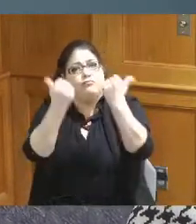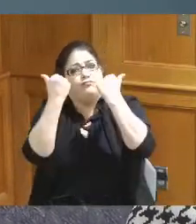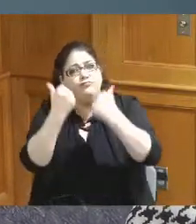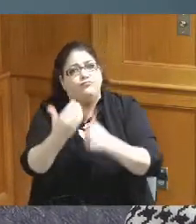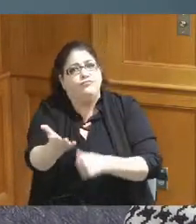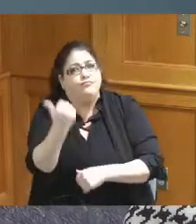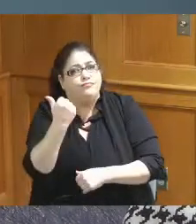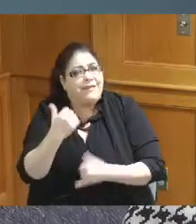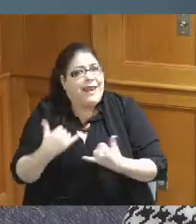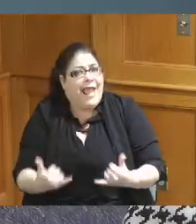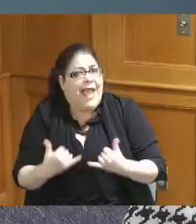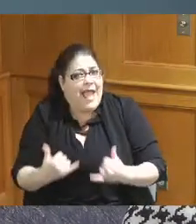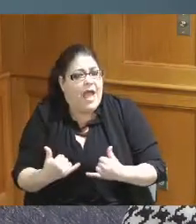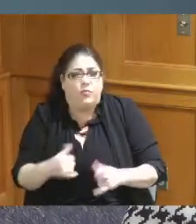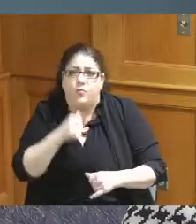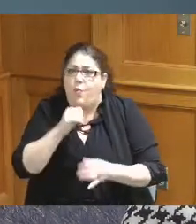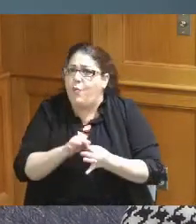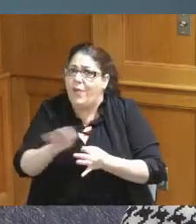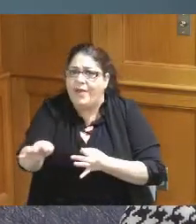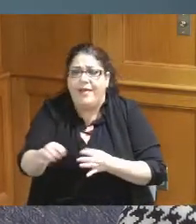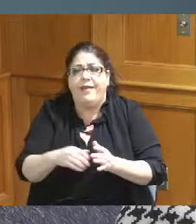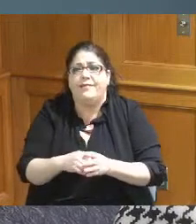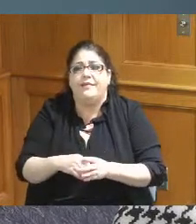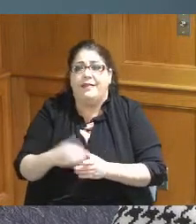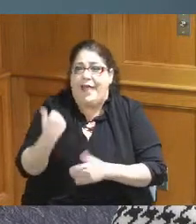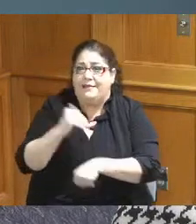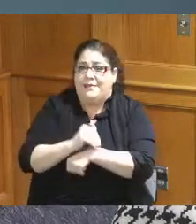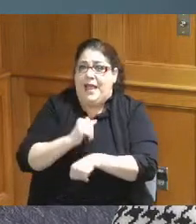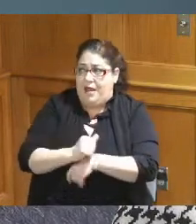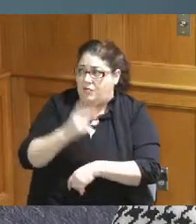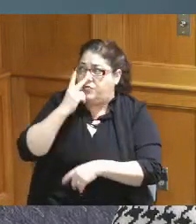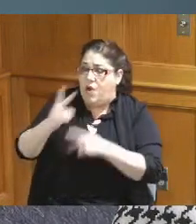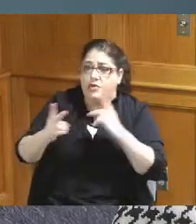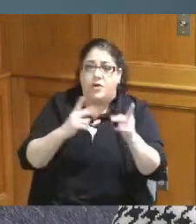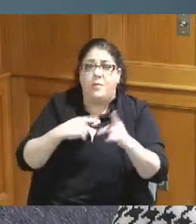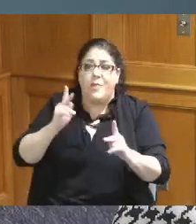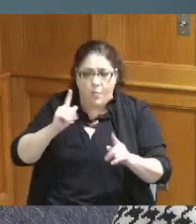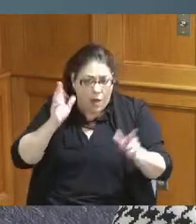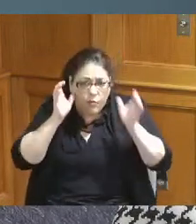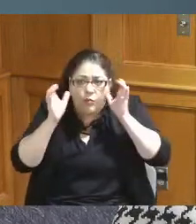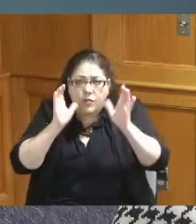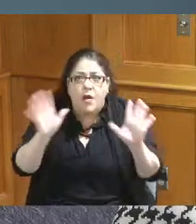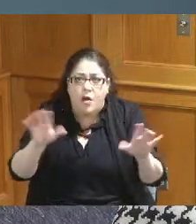do that right now because I saw last night it's moving the development is moving very quickly